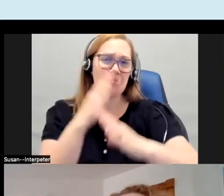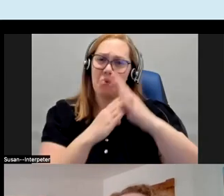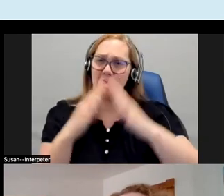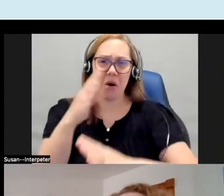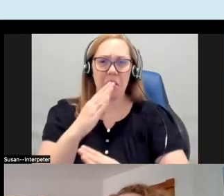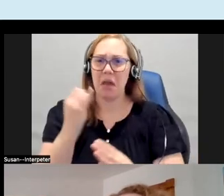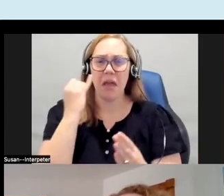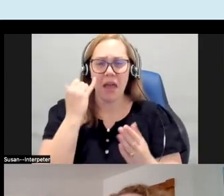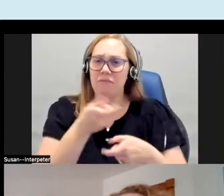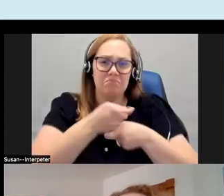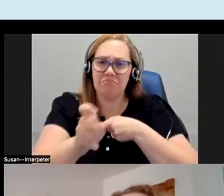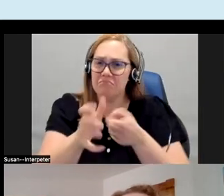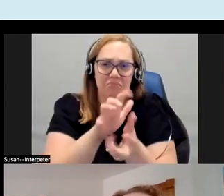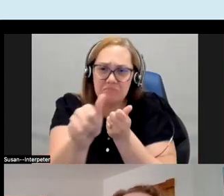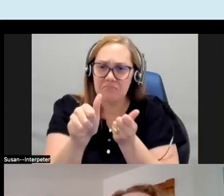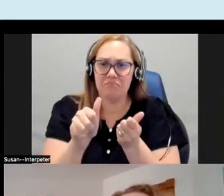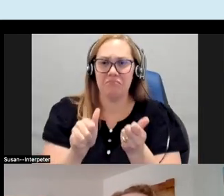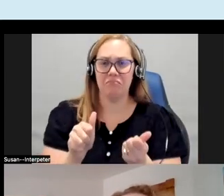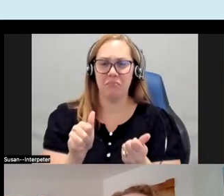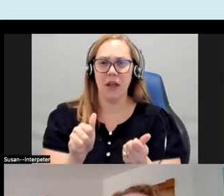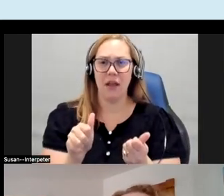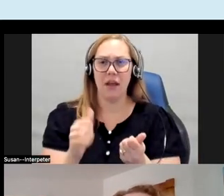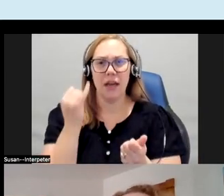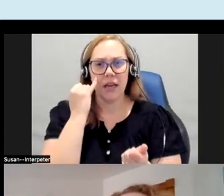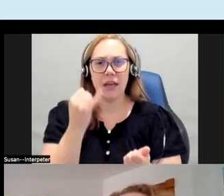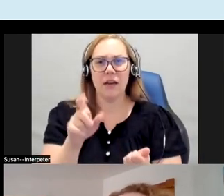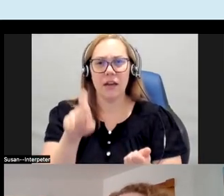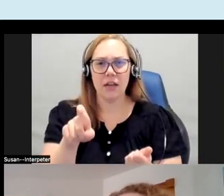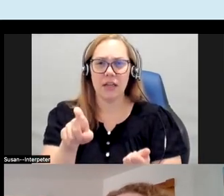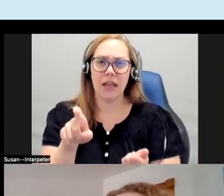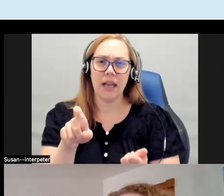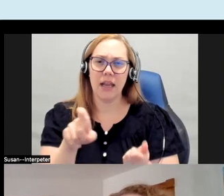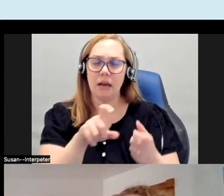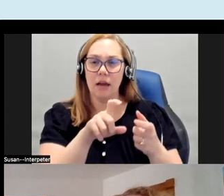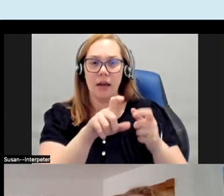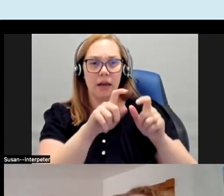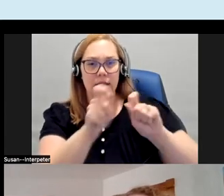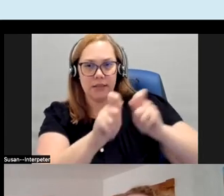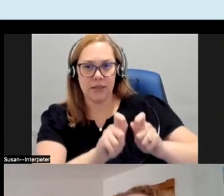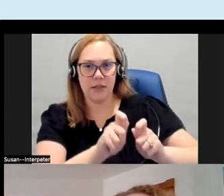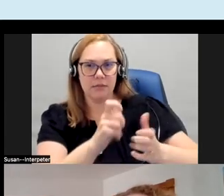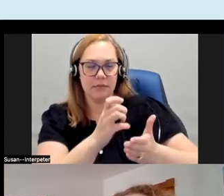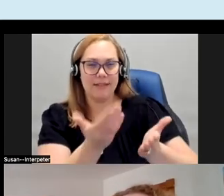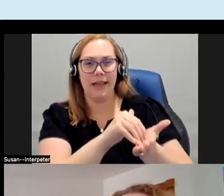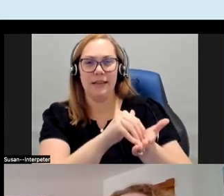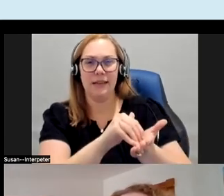gets ruined or if you need to redo parts of it because it's really specifically for the